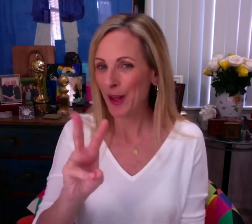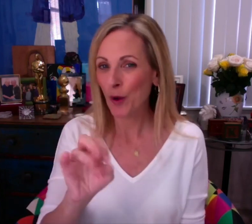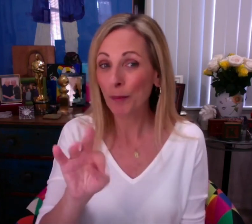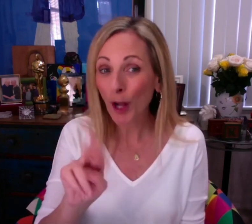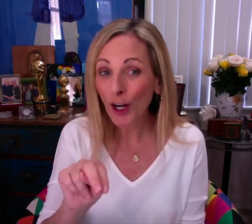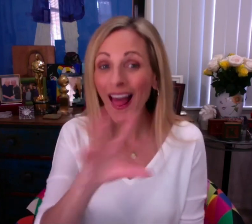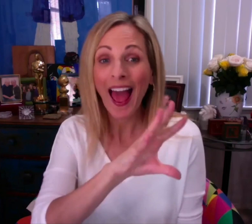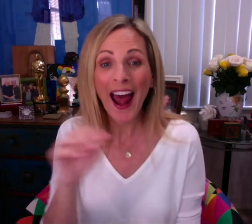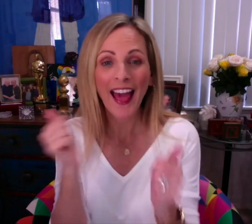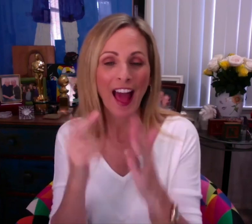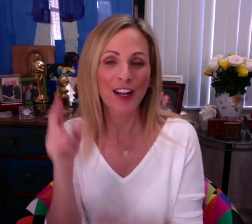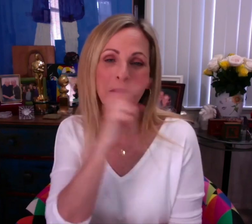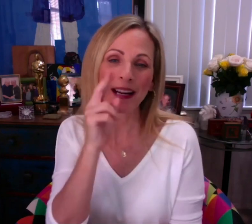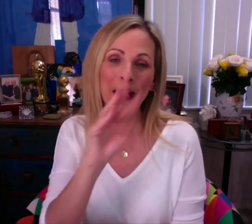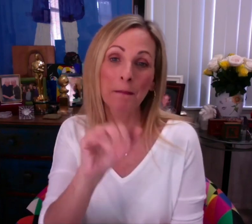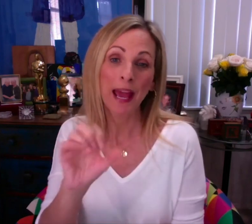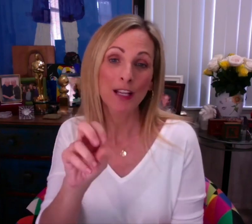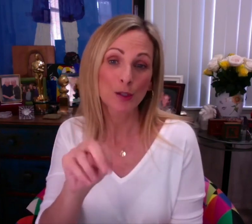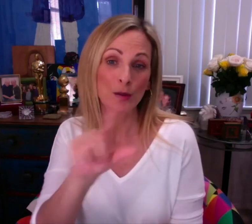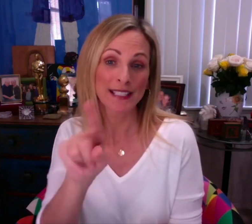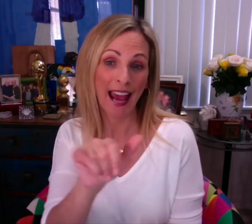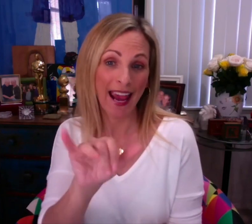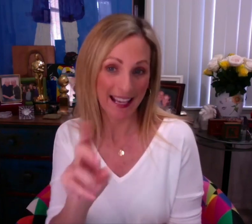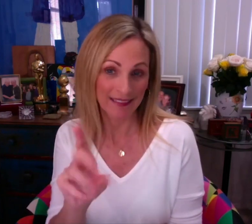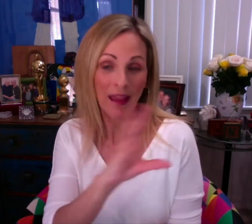Let's hear from actor Danny Woodburn, and actor comedian,